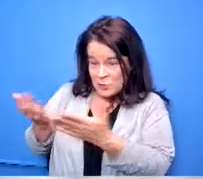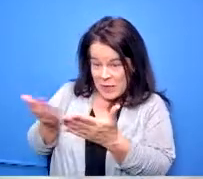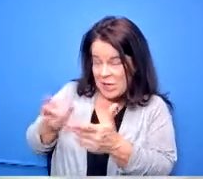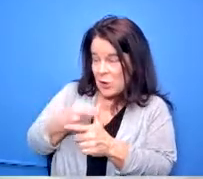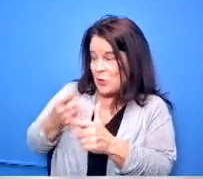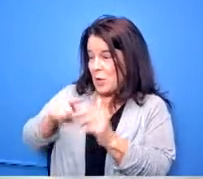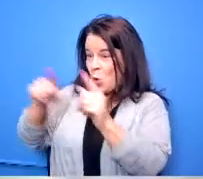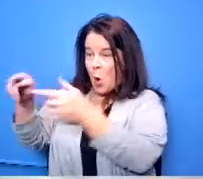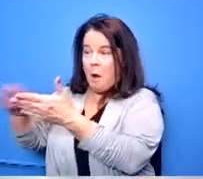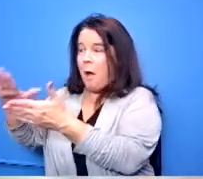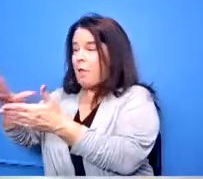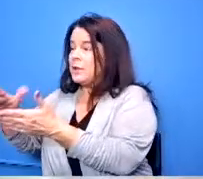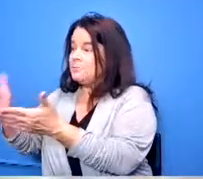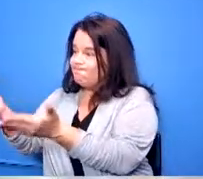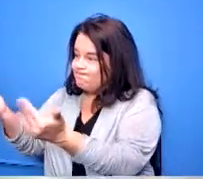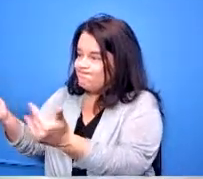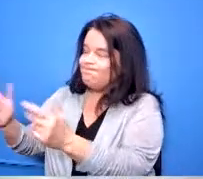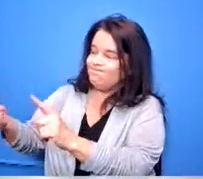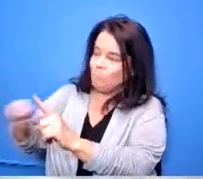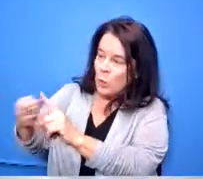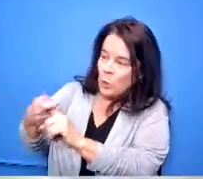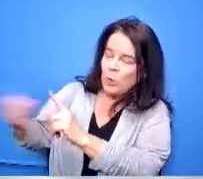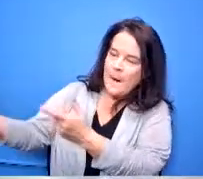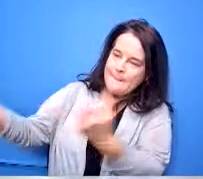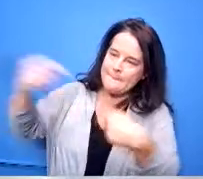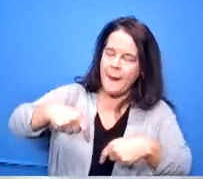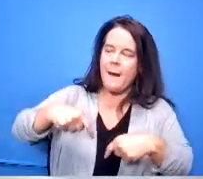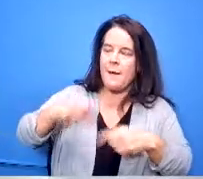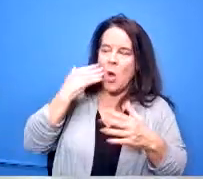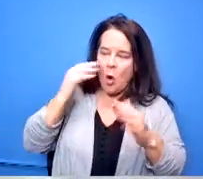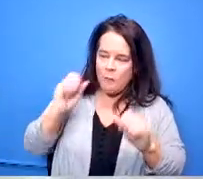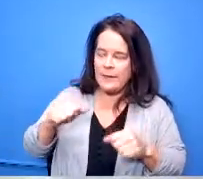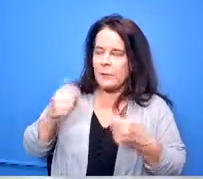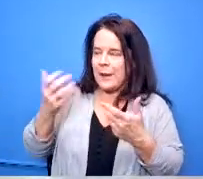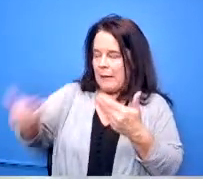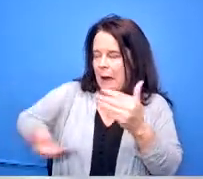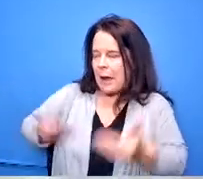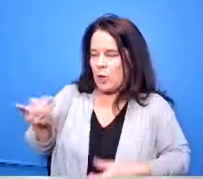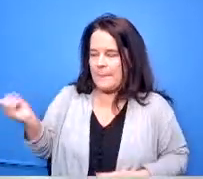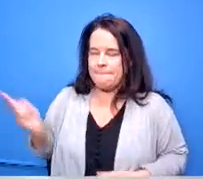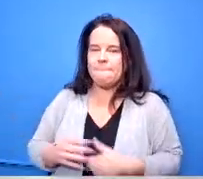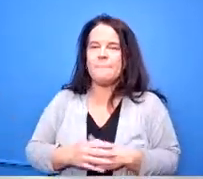you can follow into the workforce okay i appreciate that and then one more for for now